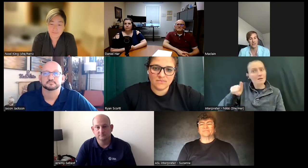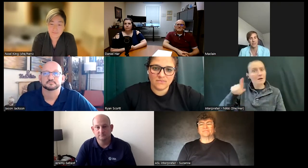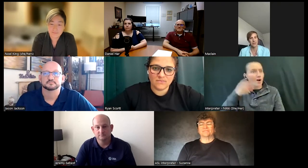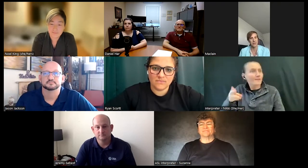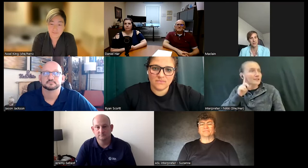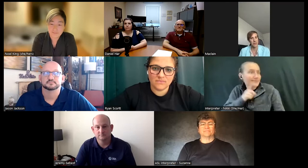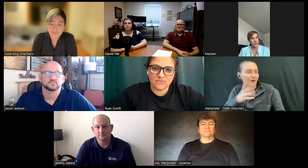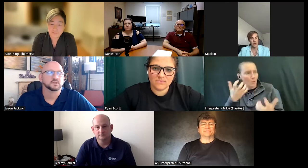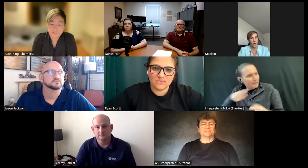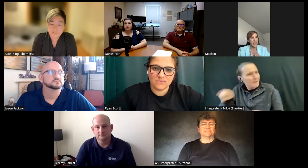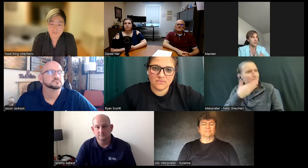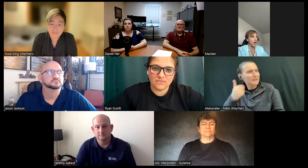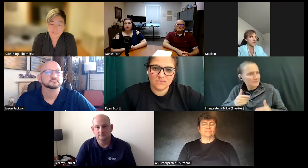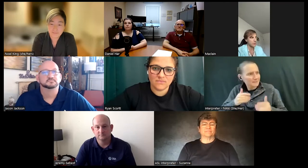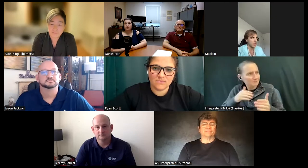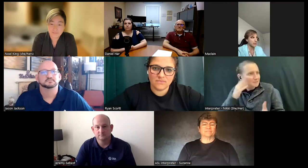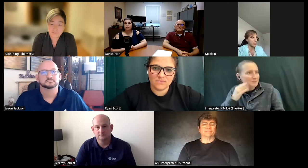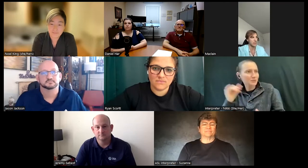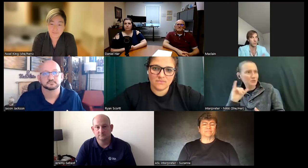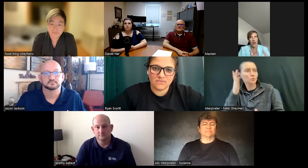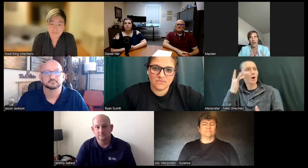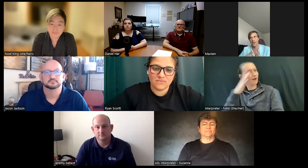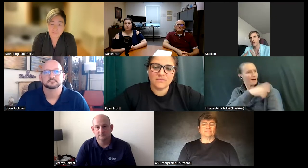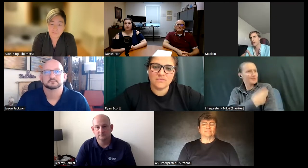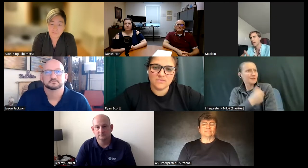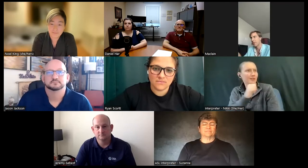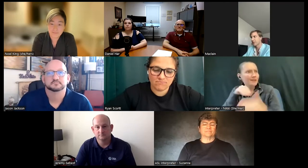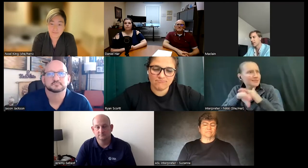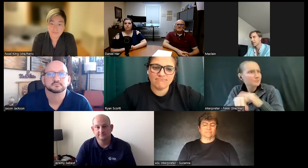best experiences so why is the hospital not accessible why is this not